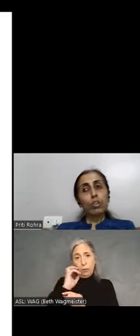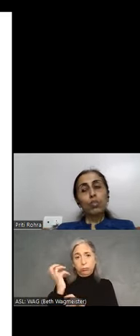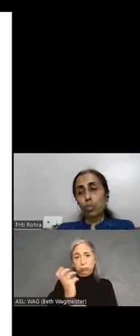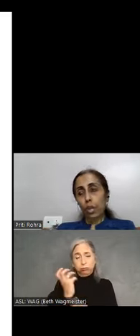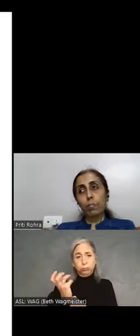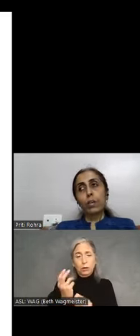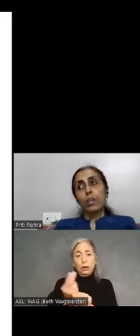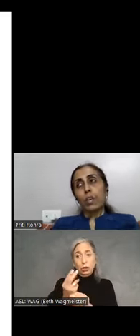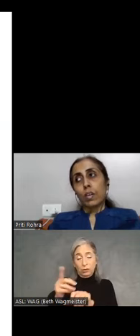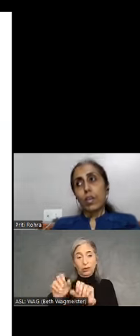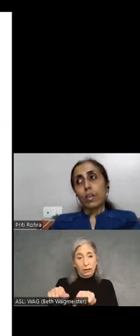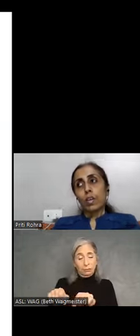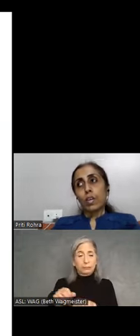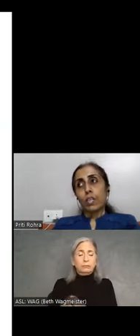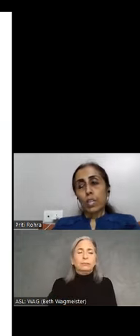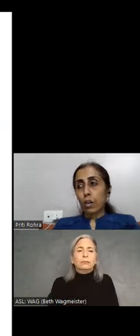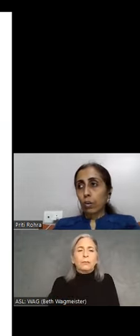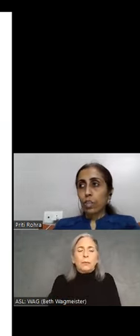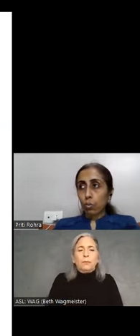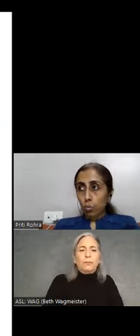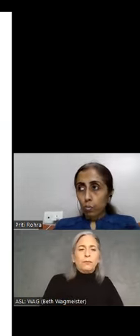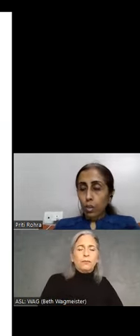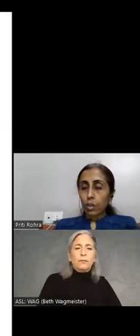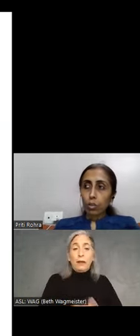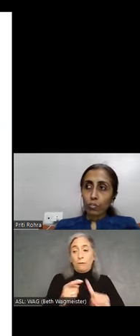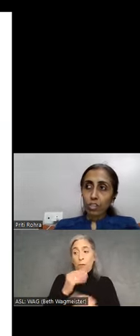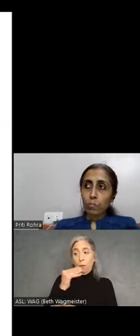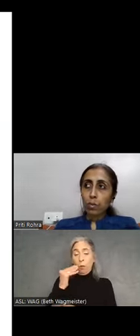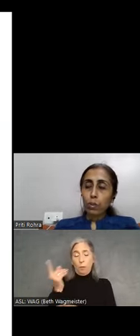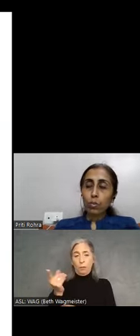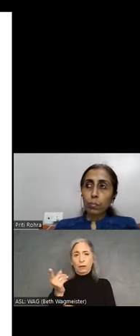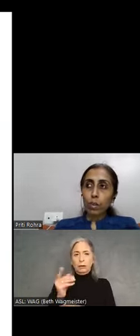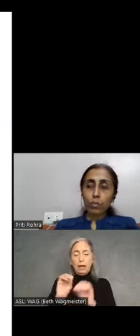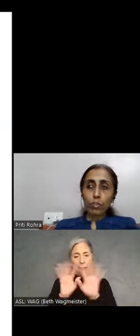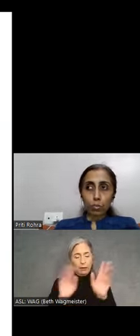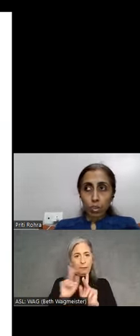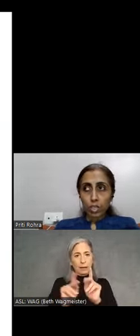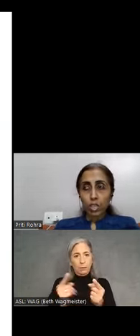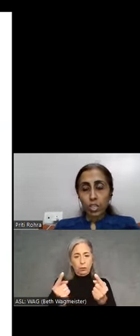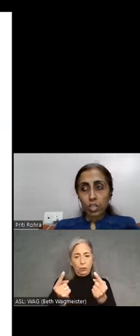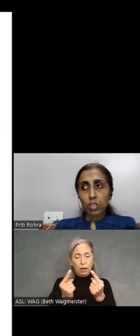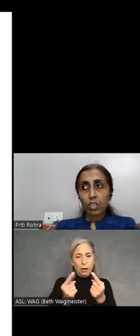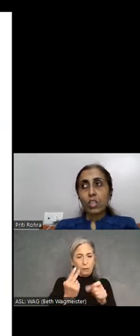use them sitting out of their home. Obviously people who come down for user testing sessions